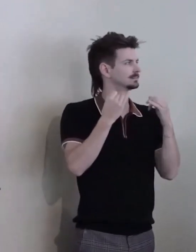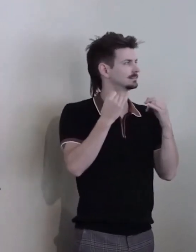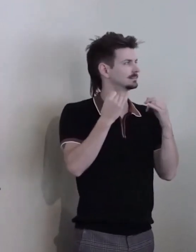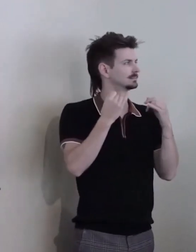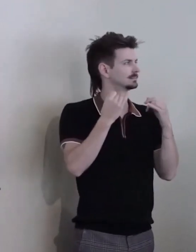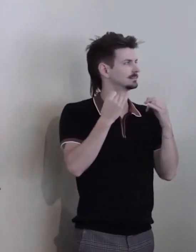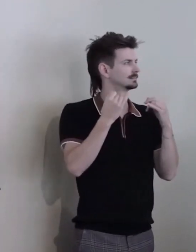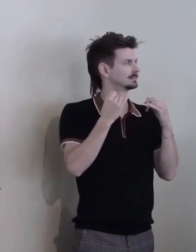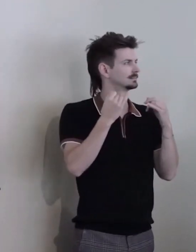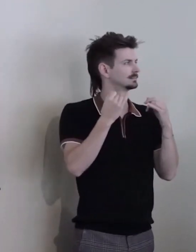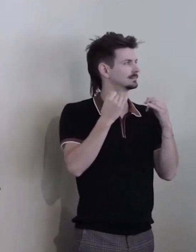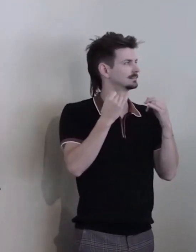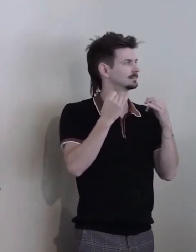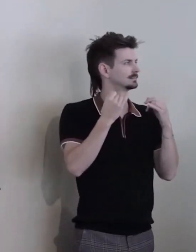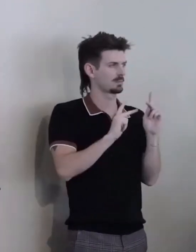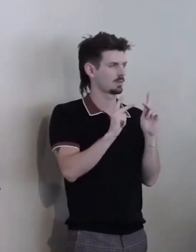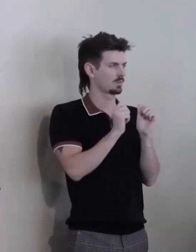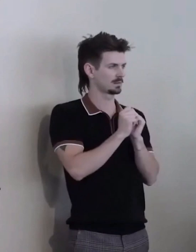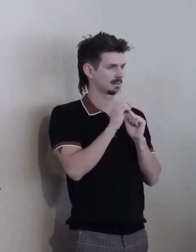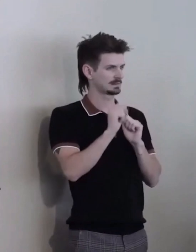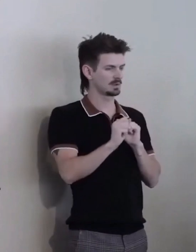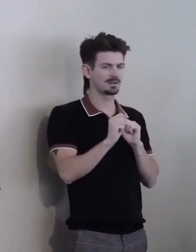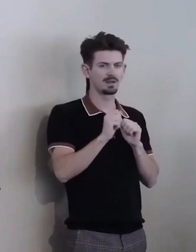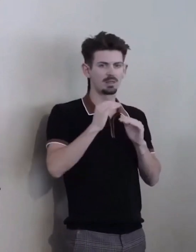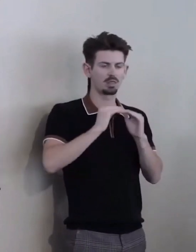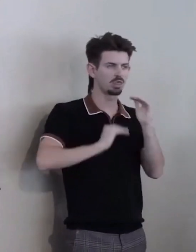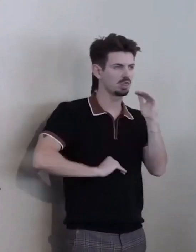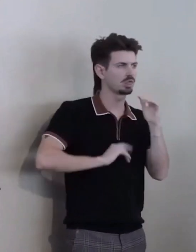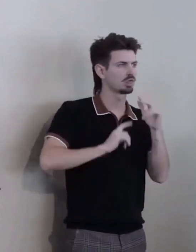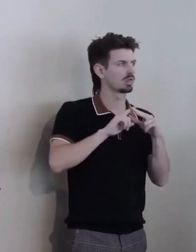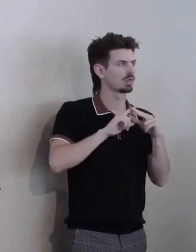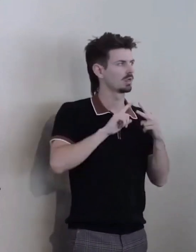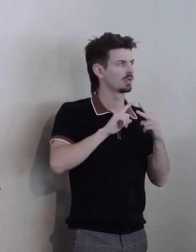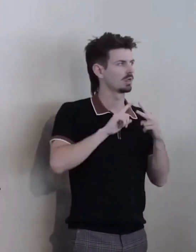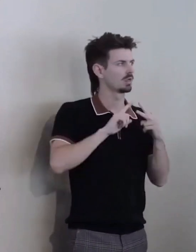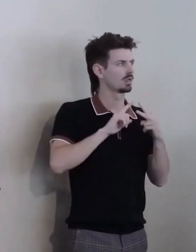the injustices, the lack of access, the microaggressions.